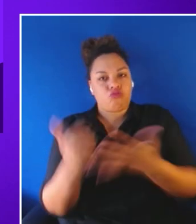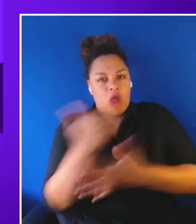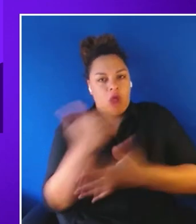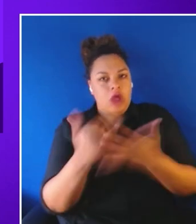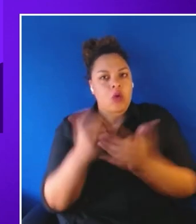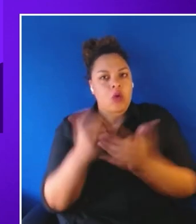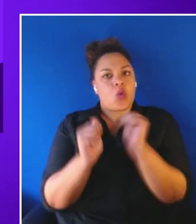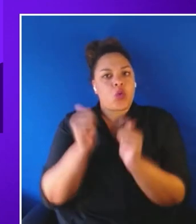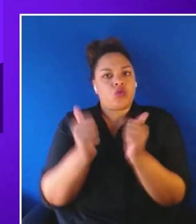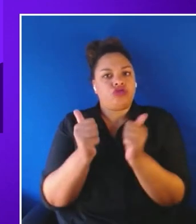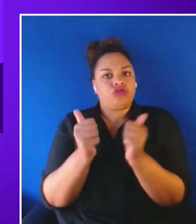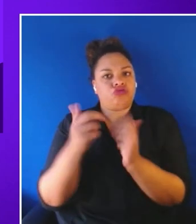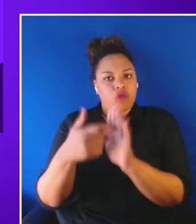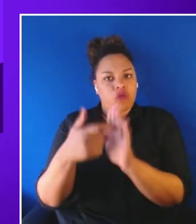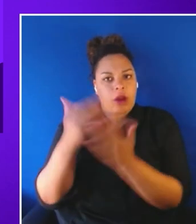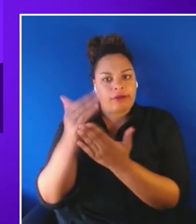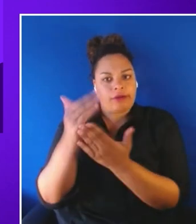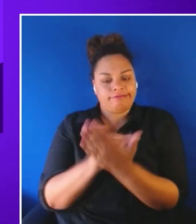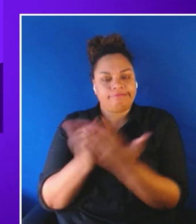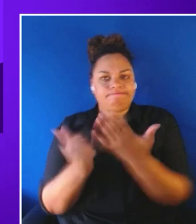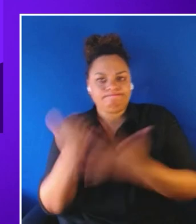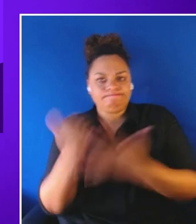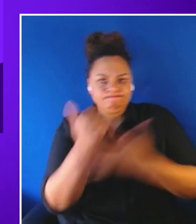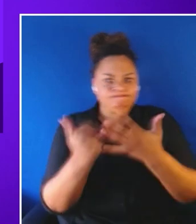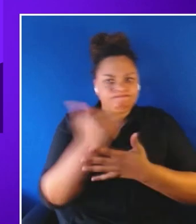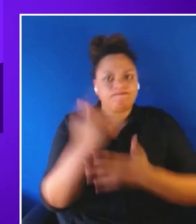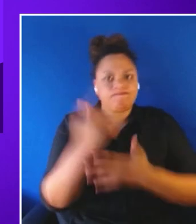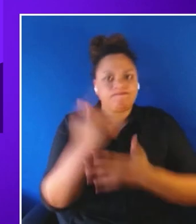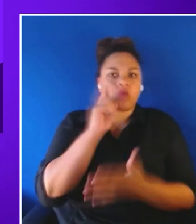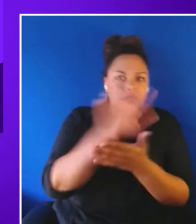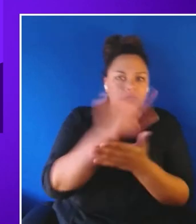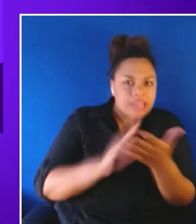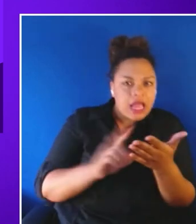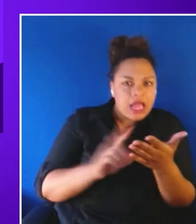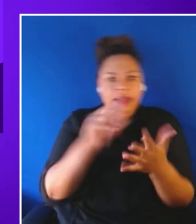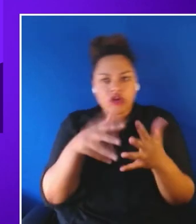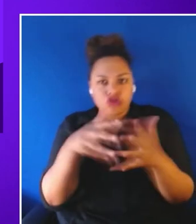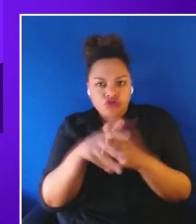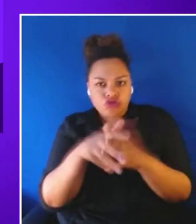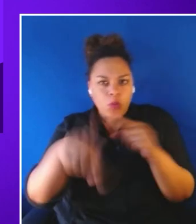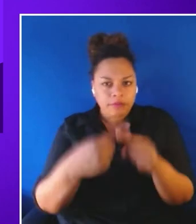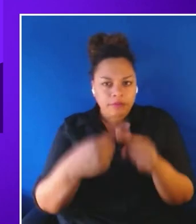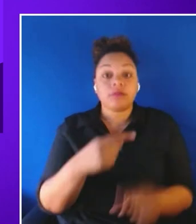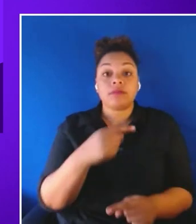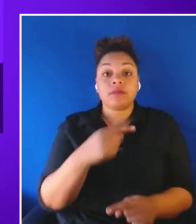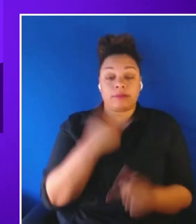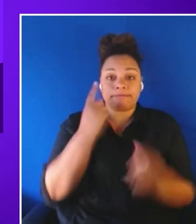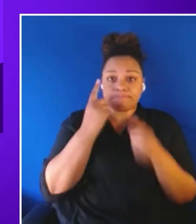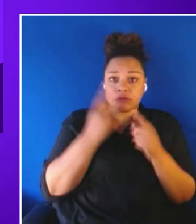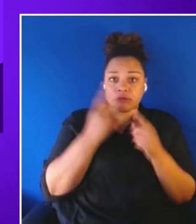and integrated. After considering the short-term and long-term solutions to meet the user's needs,